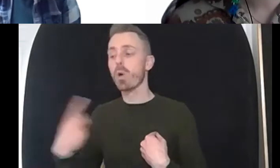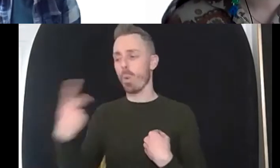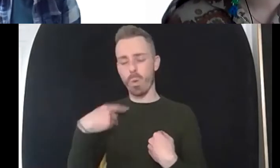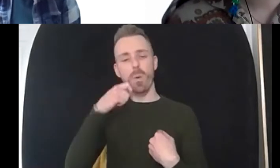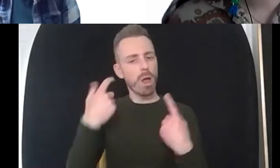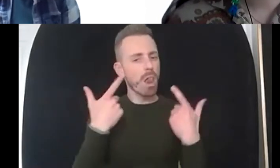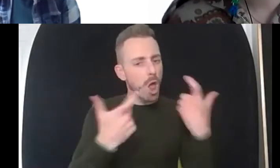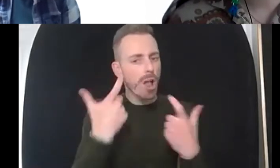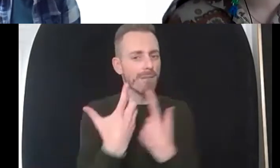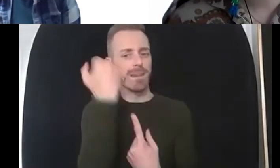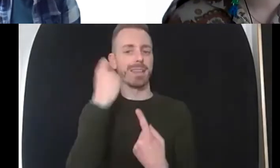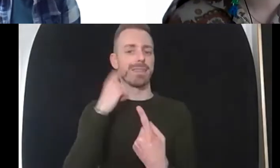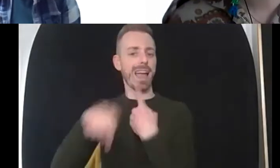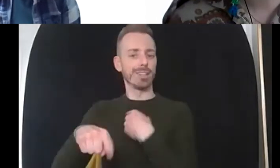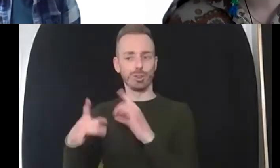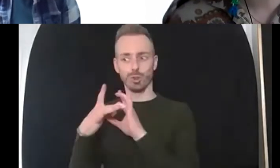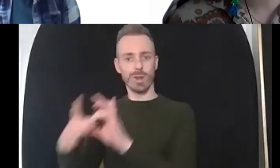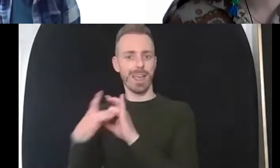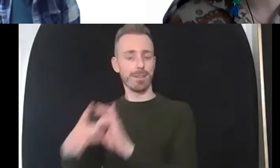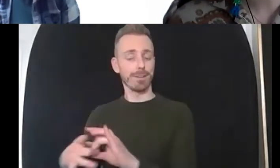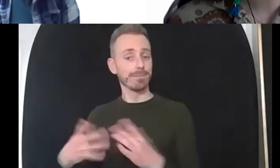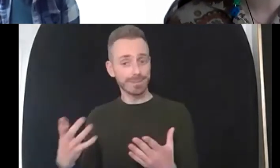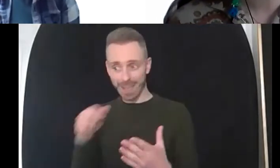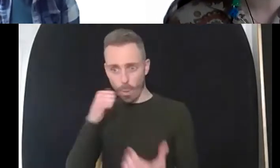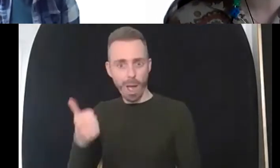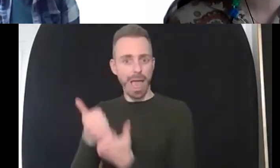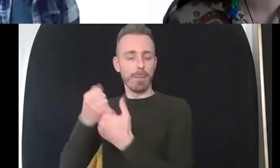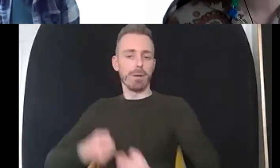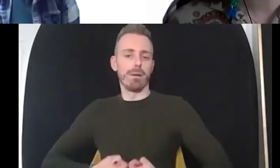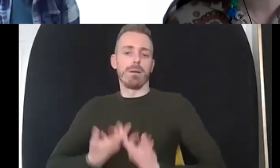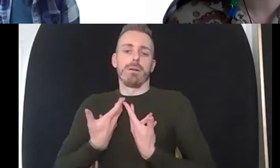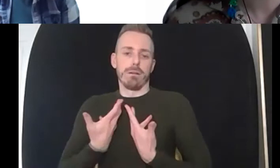point you know we mentioned it before about if you need to support someone it's just about not